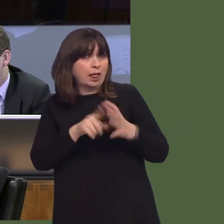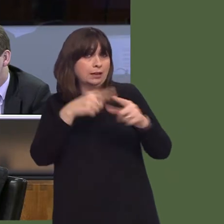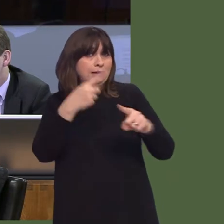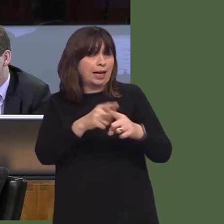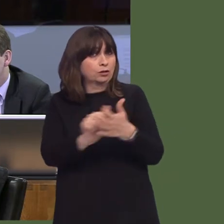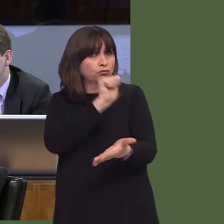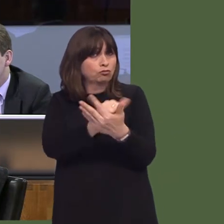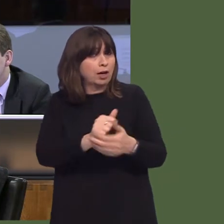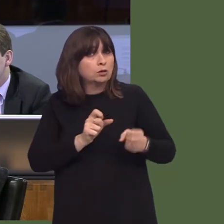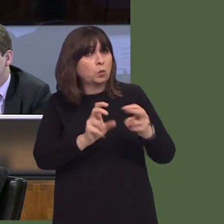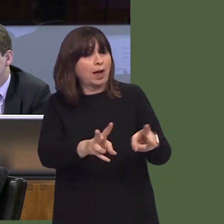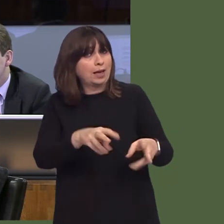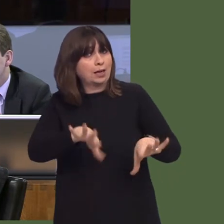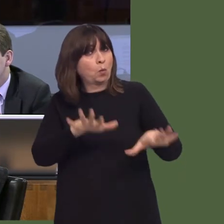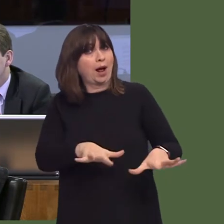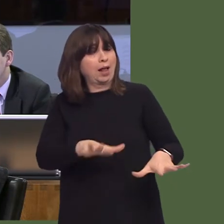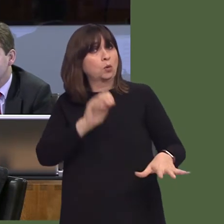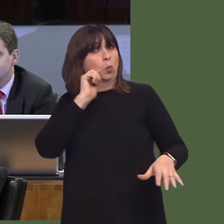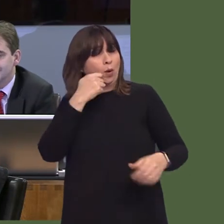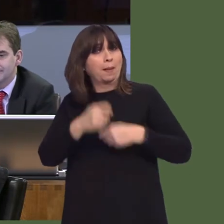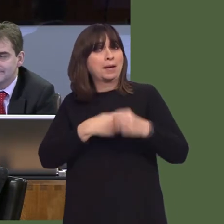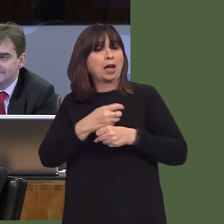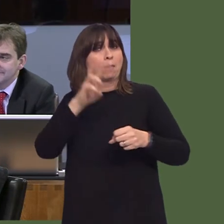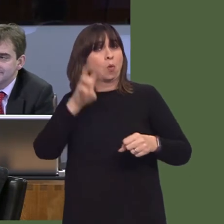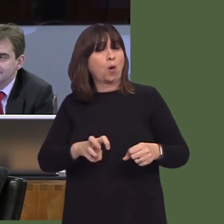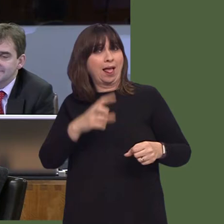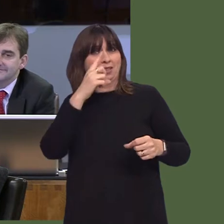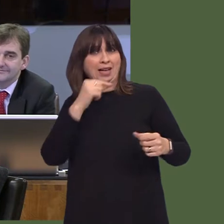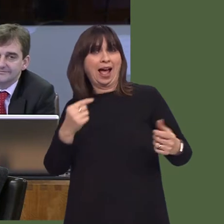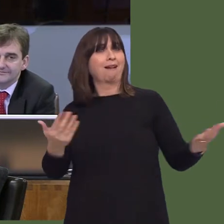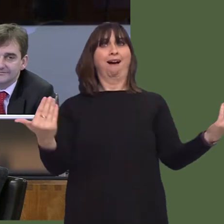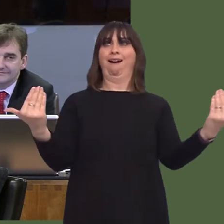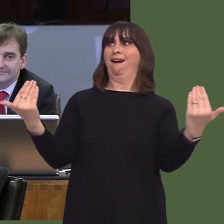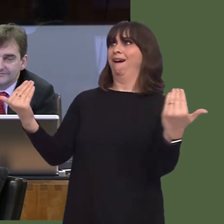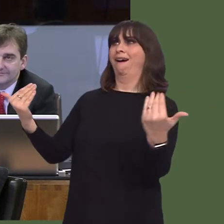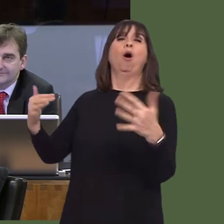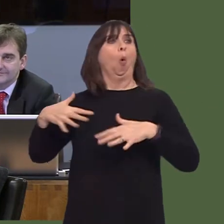Quite often, money is being thrown at youóor debts thrown at you, for many, many peopleówithout